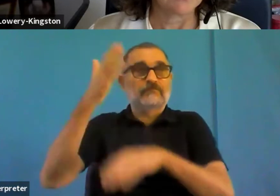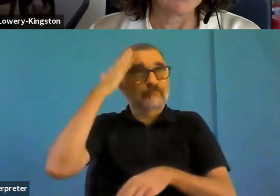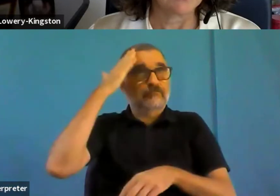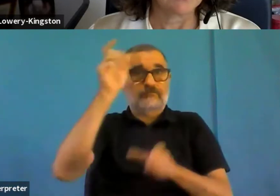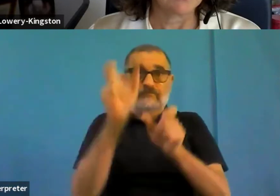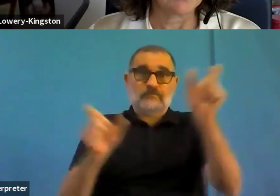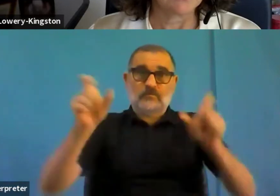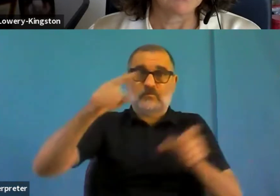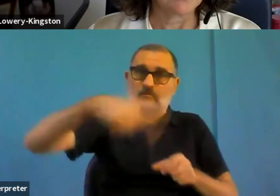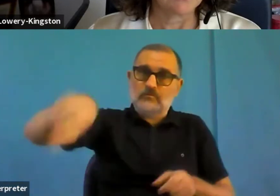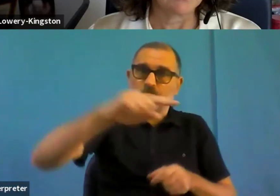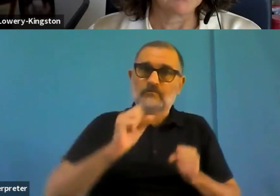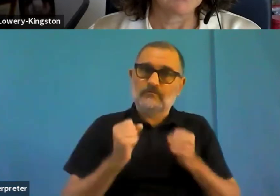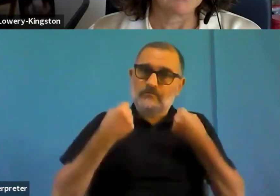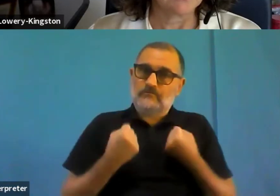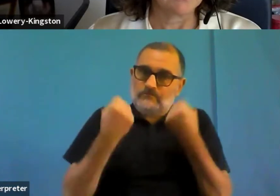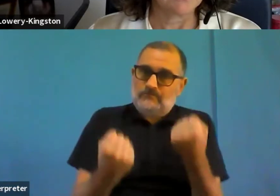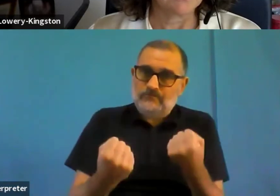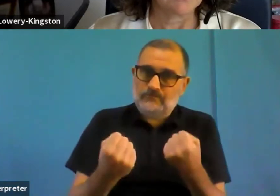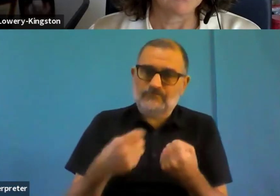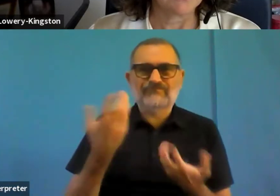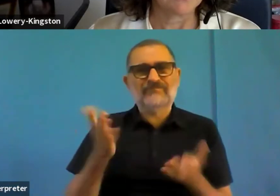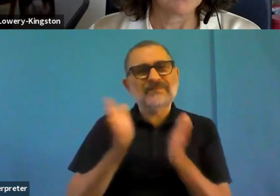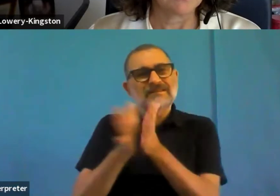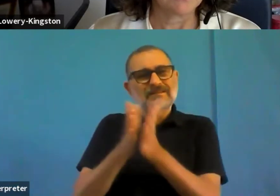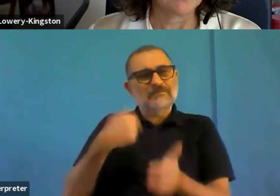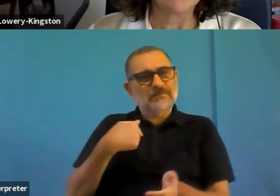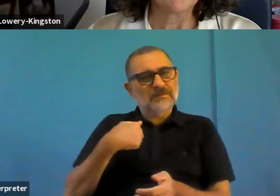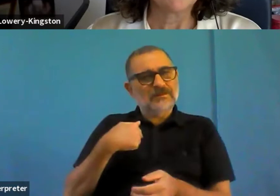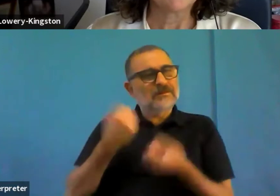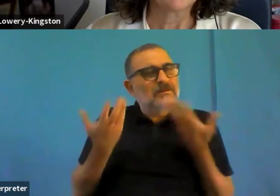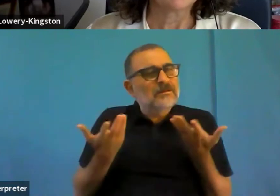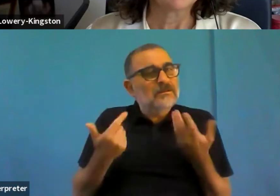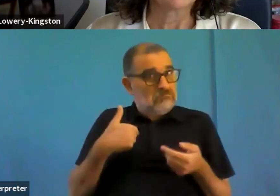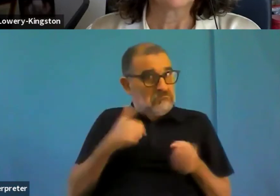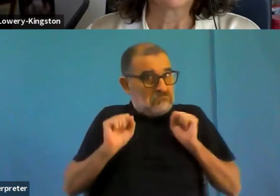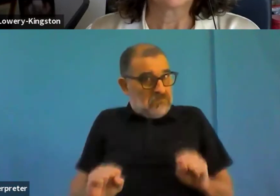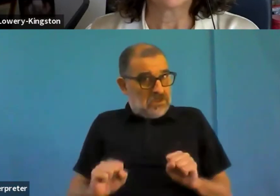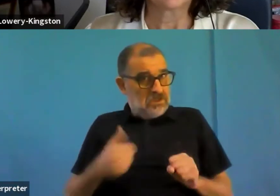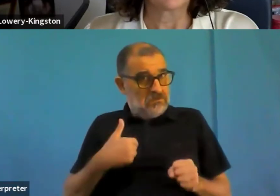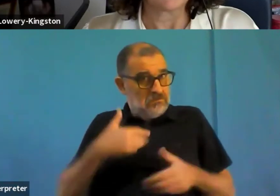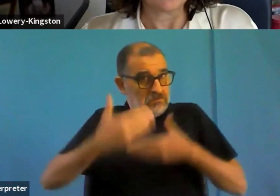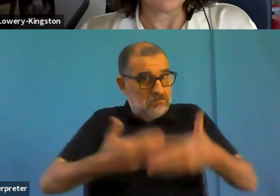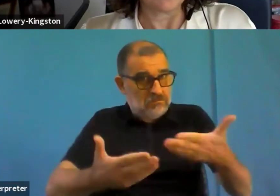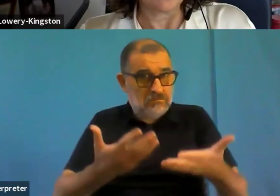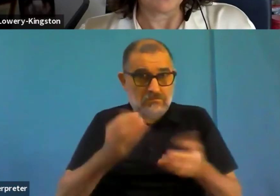But sometimes the problem is that technicians and users, we do speak different languages. And we don't understand each other.